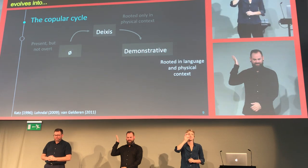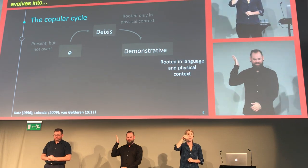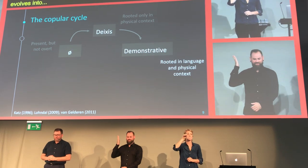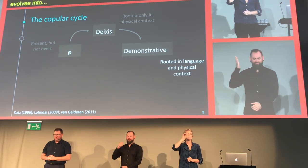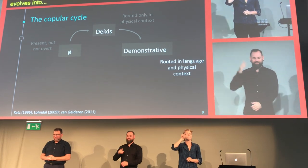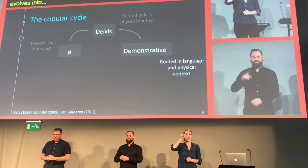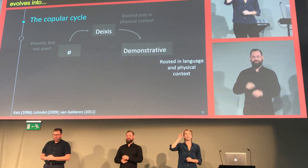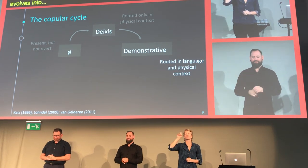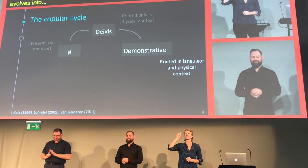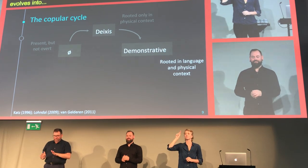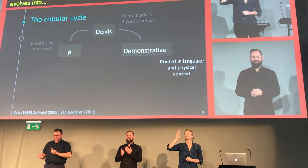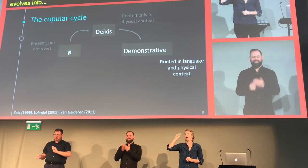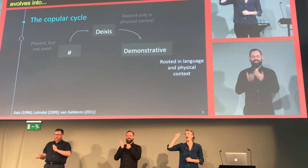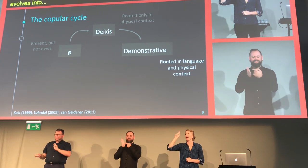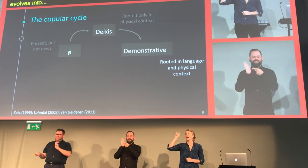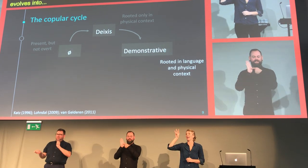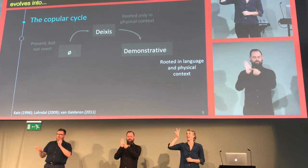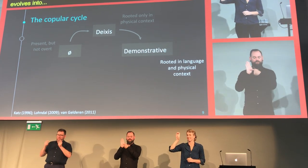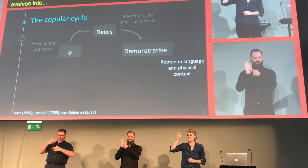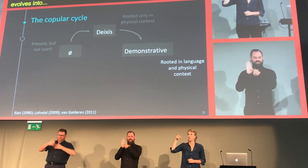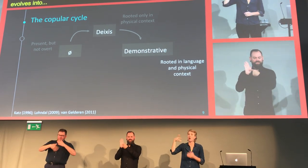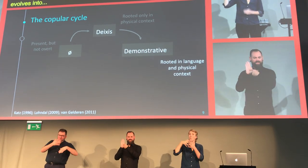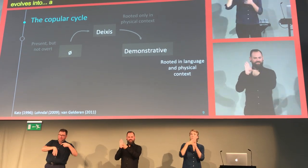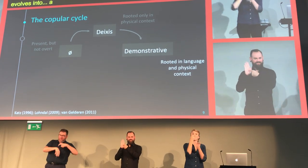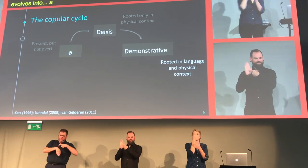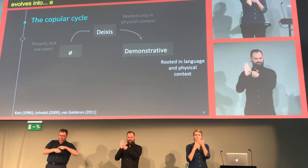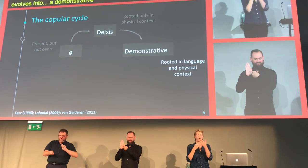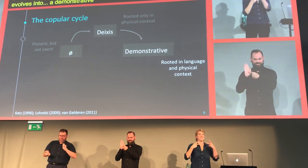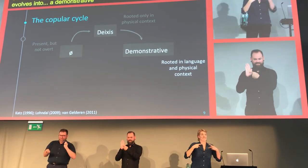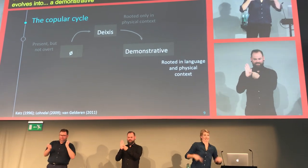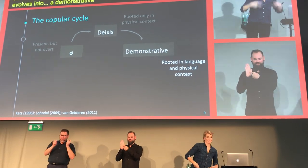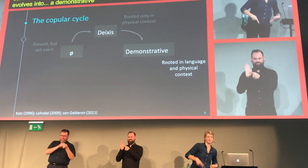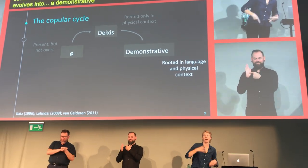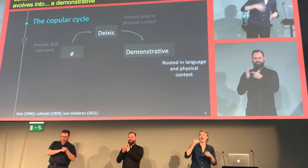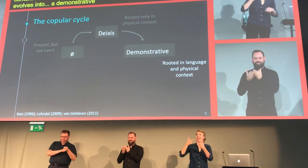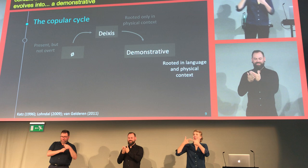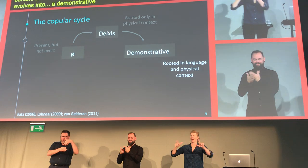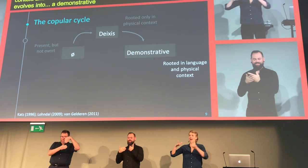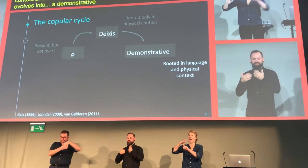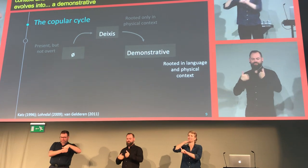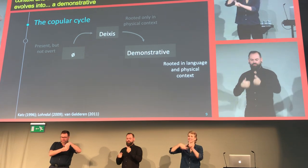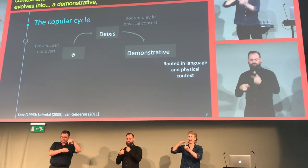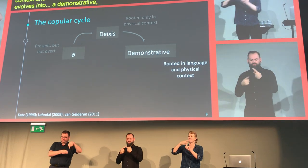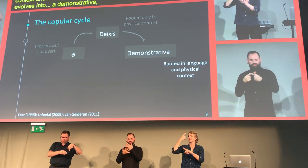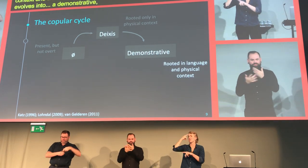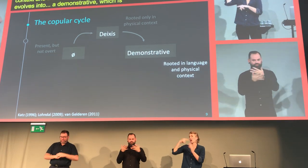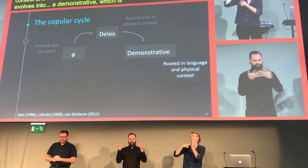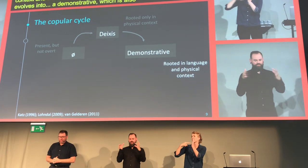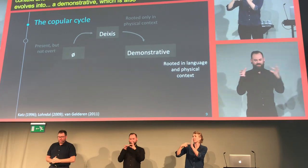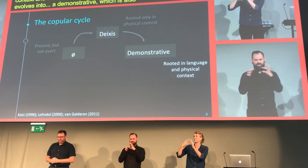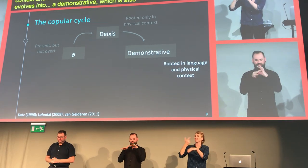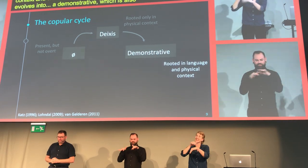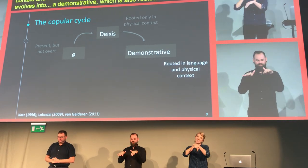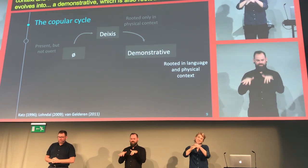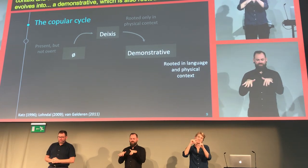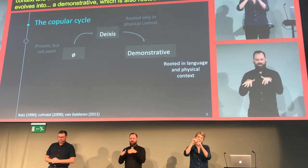a demonstrative, which is also rooted in the language and in the physical context.